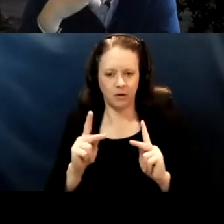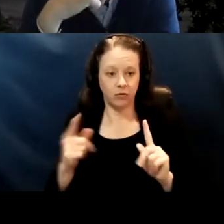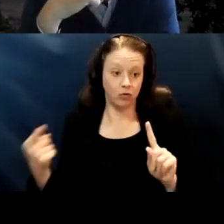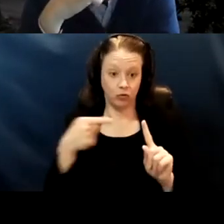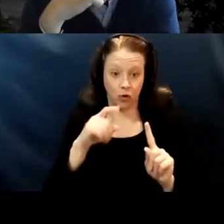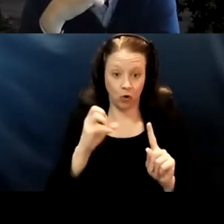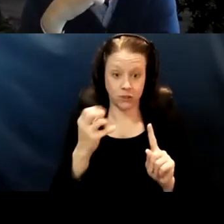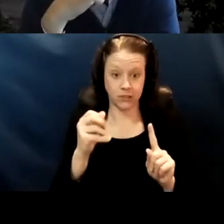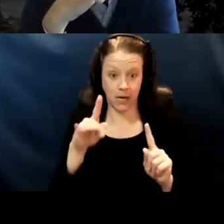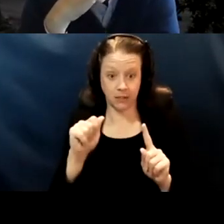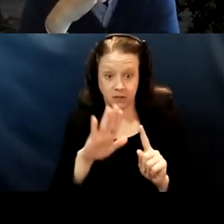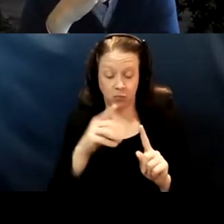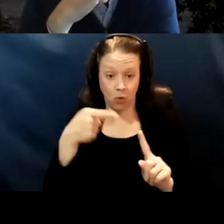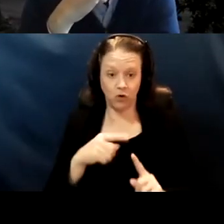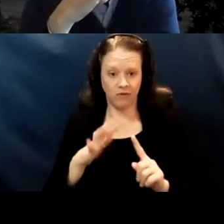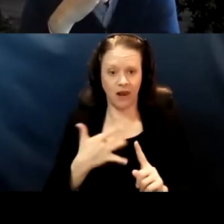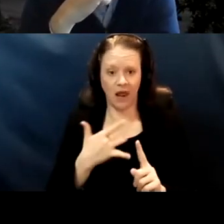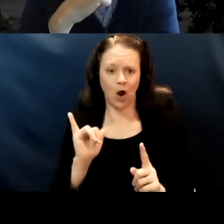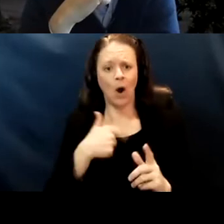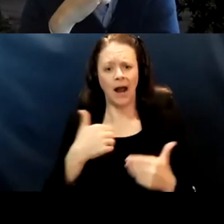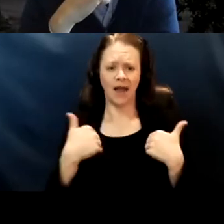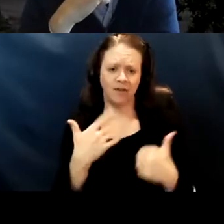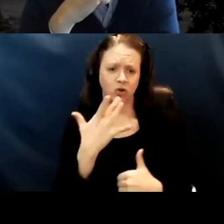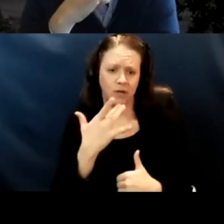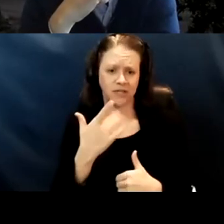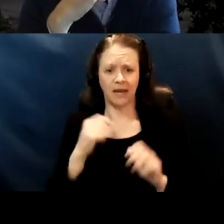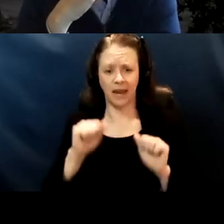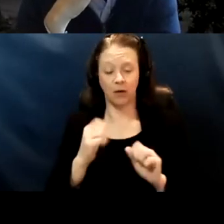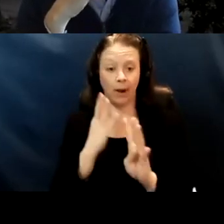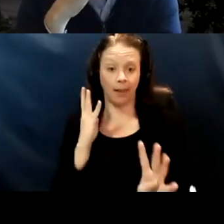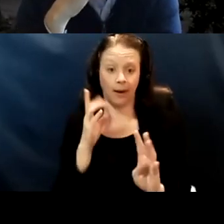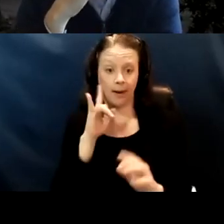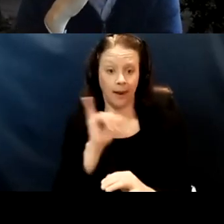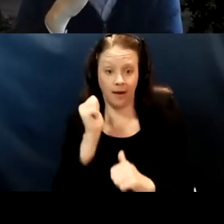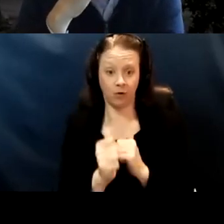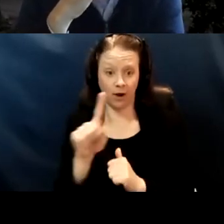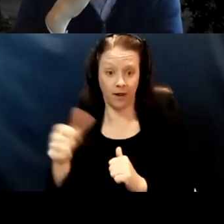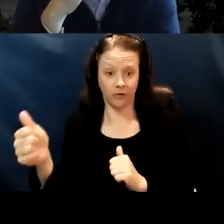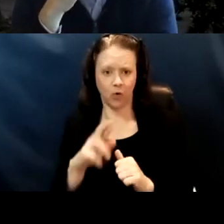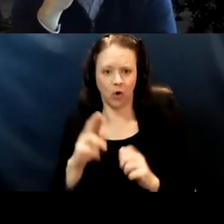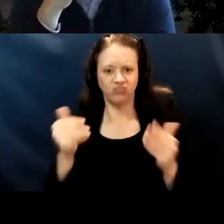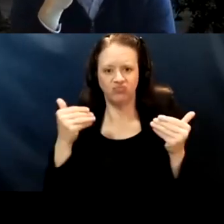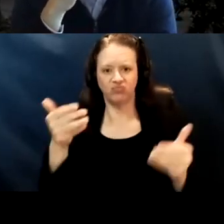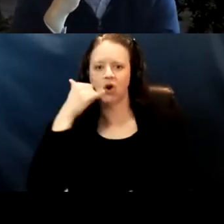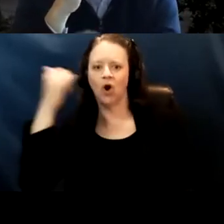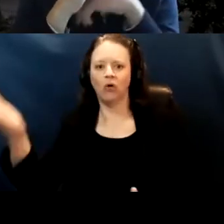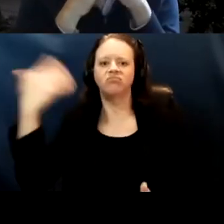people feeling like they have choice. Like, I think that's really important whether you're getting the, not only just to be able to have the choice